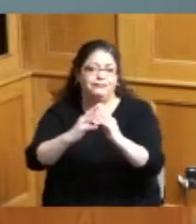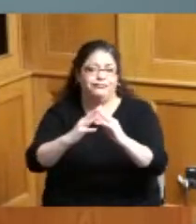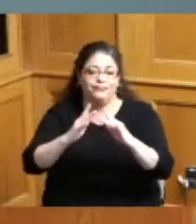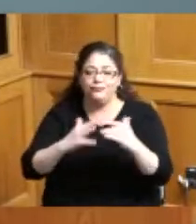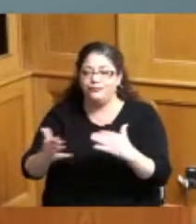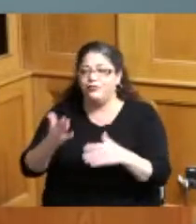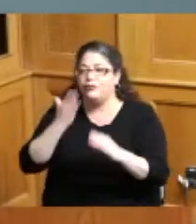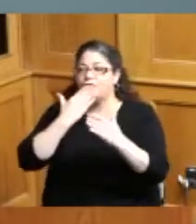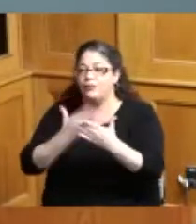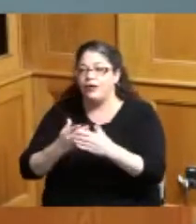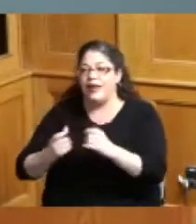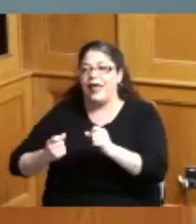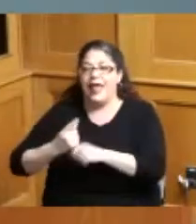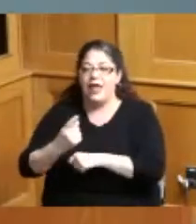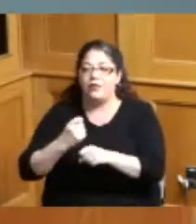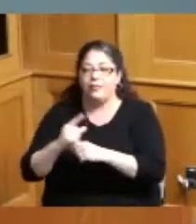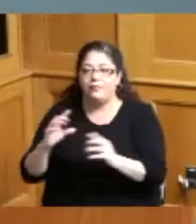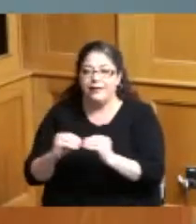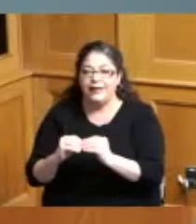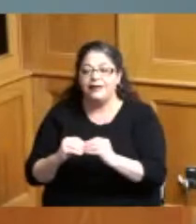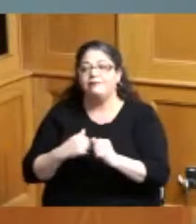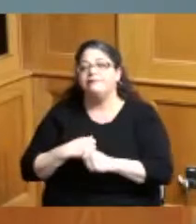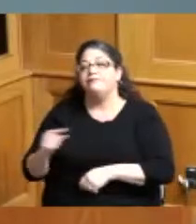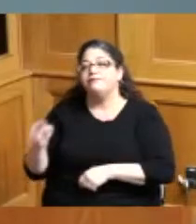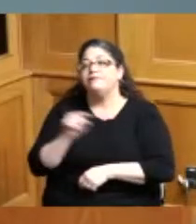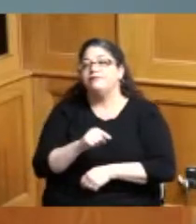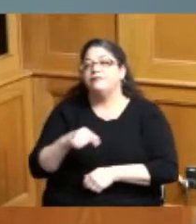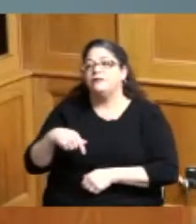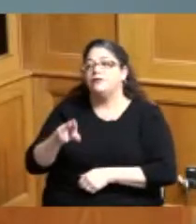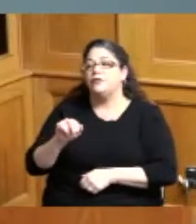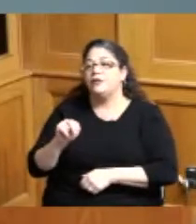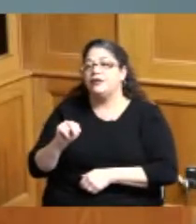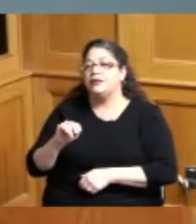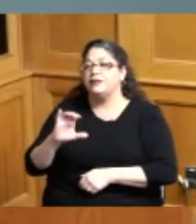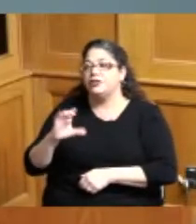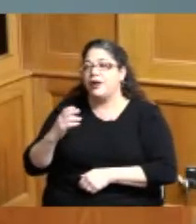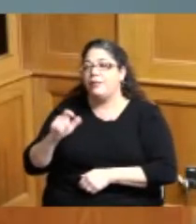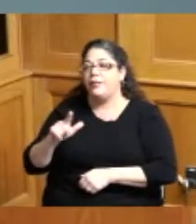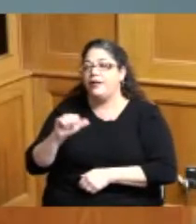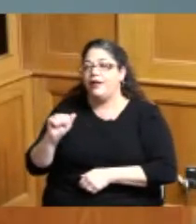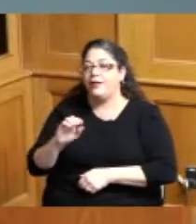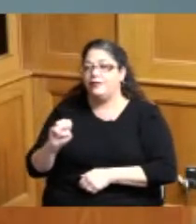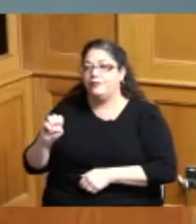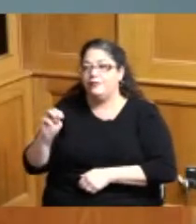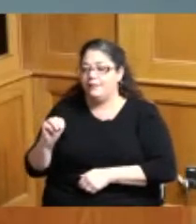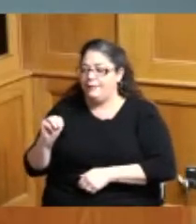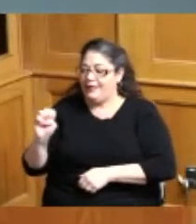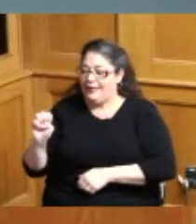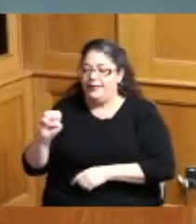I also spoke as a guest speaker at Quinn Chapel AME church this past Sunday they wanted to to